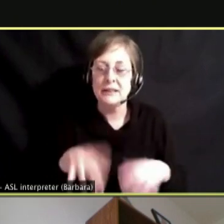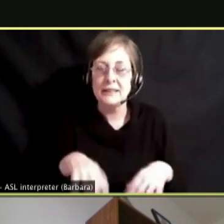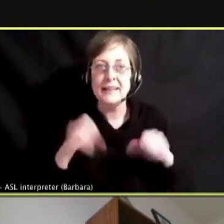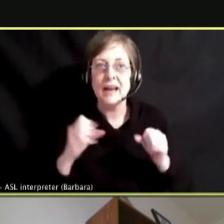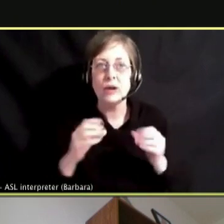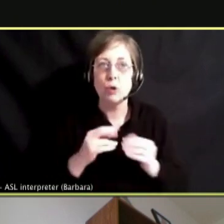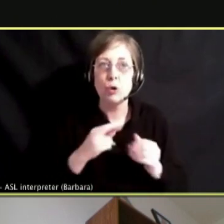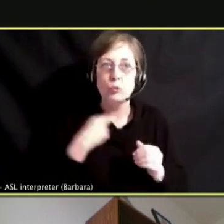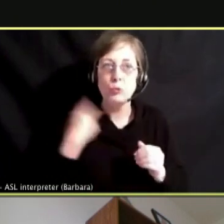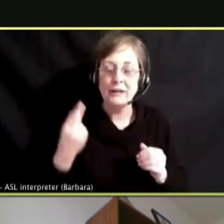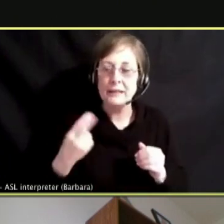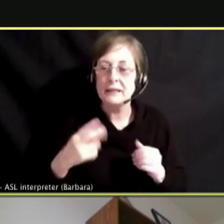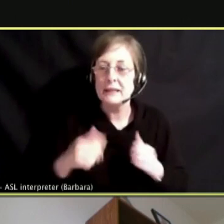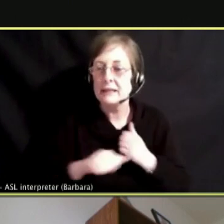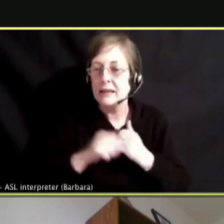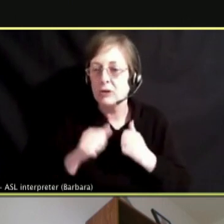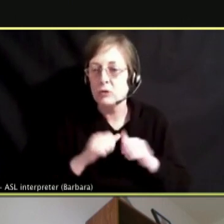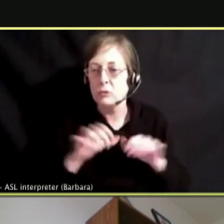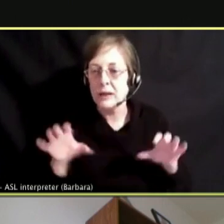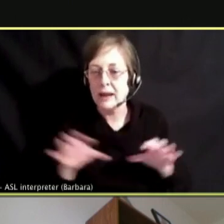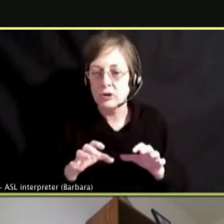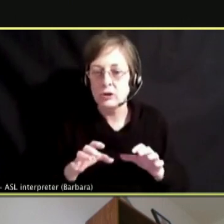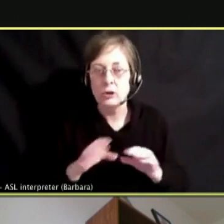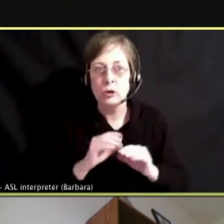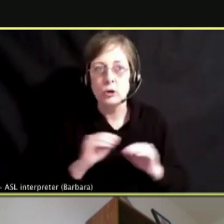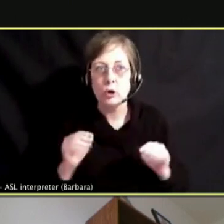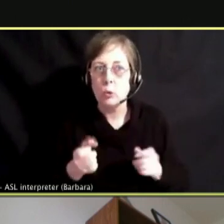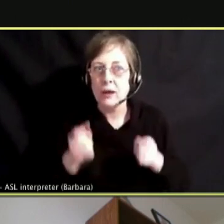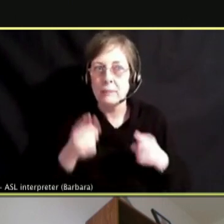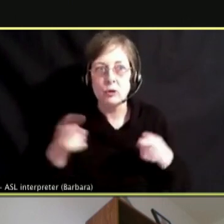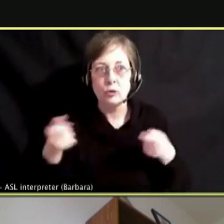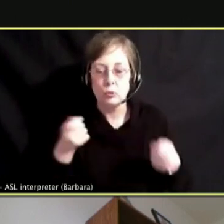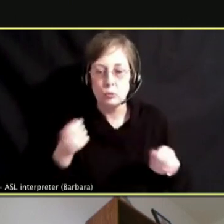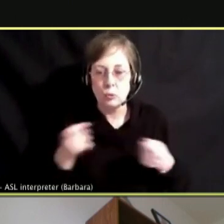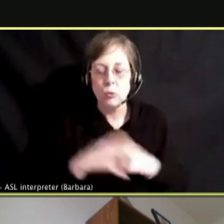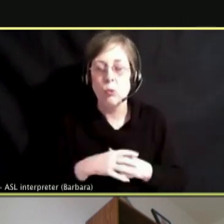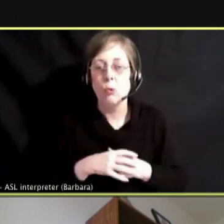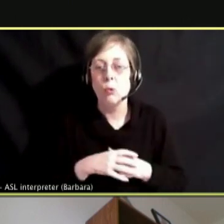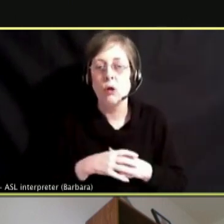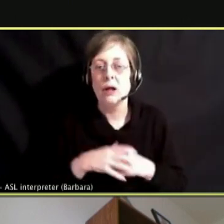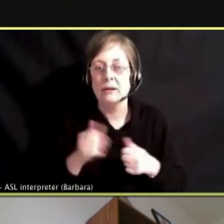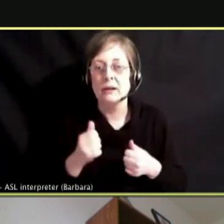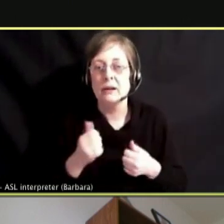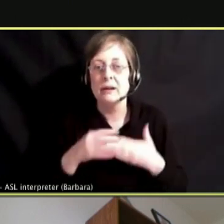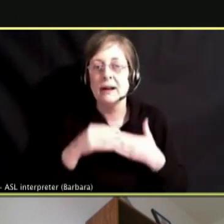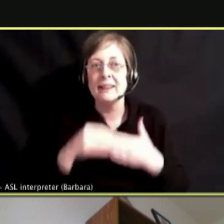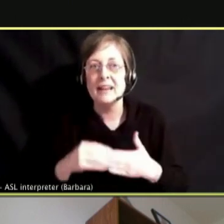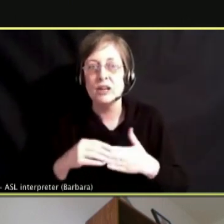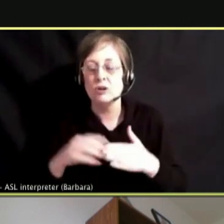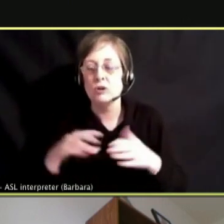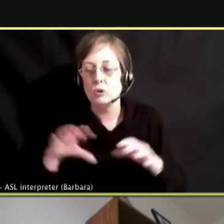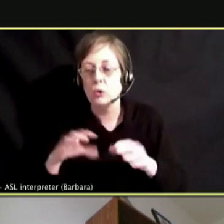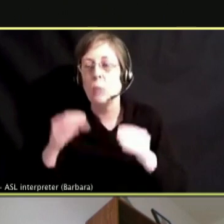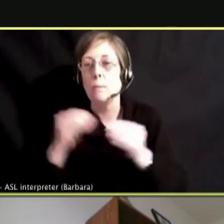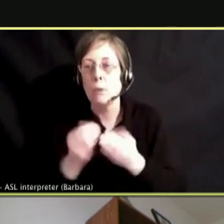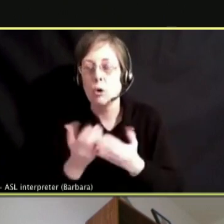LACK OF IMPULSE CONTROL. AND I SAY IT BEFORE, IT CAN LEAD TO DOING MORE THINGS I JUST TAKING OTHER DRUGS, TRYING